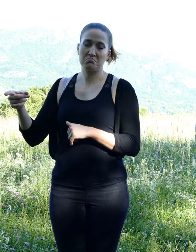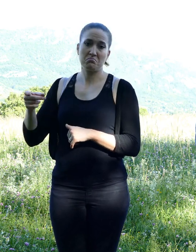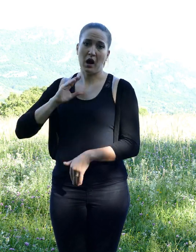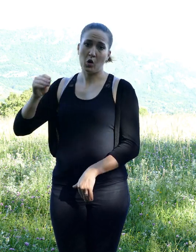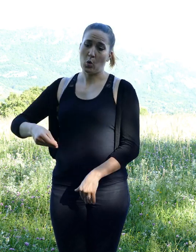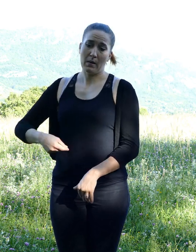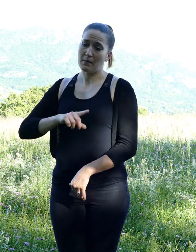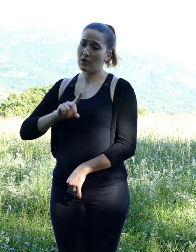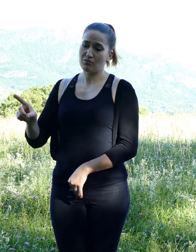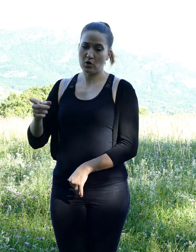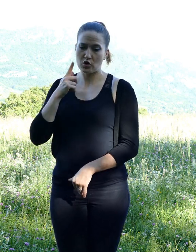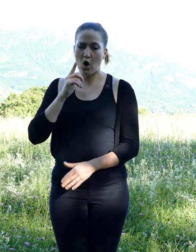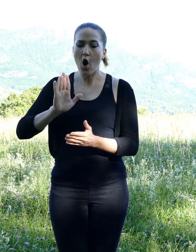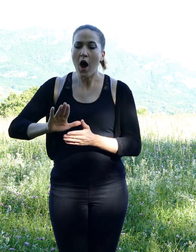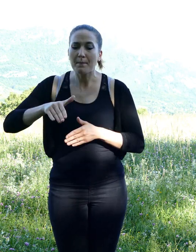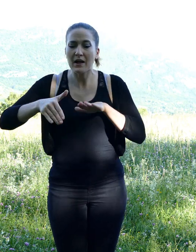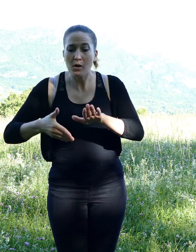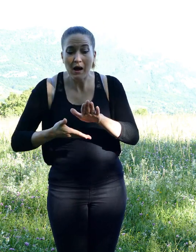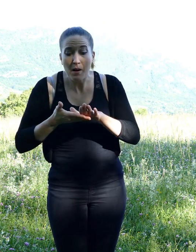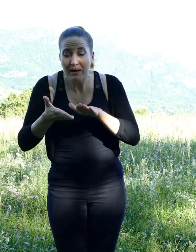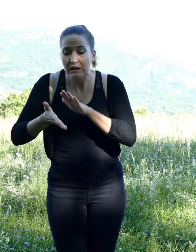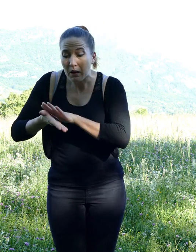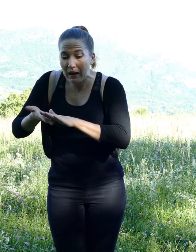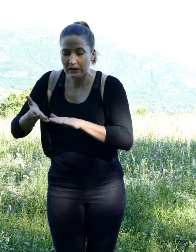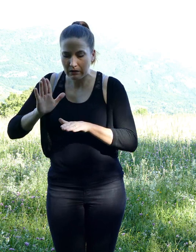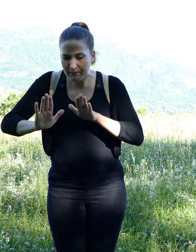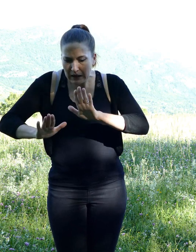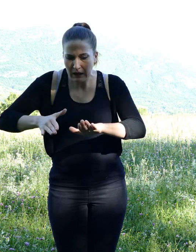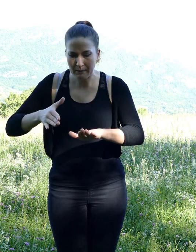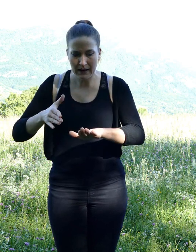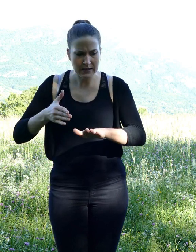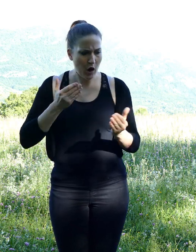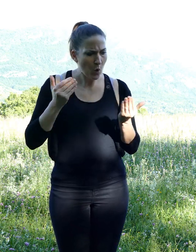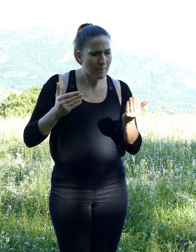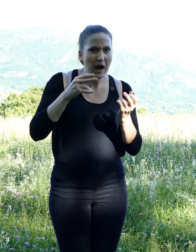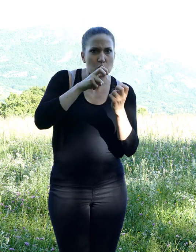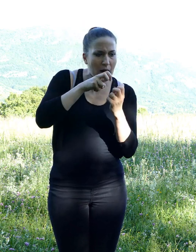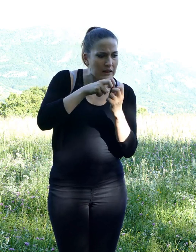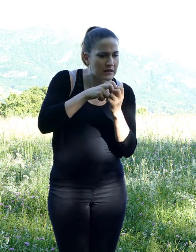Indeed, her saliva did not correspond to the one found on the crime scene.